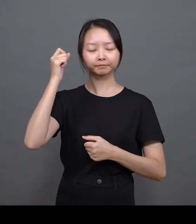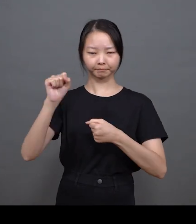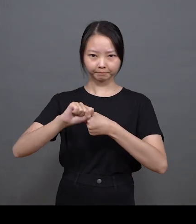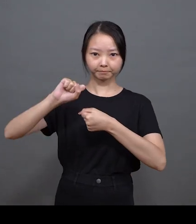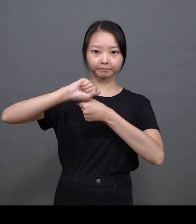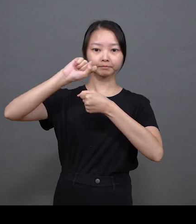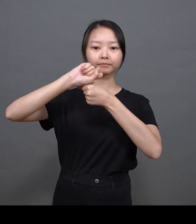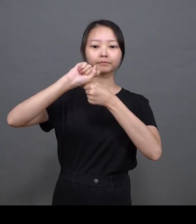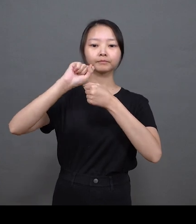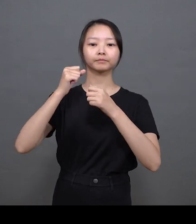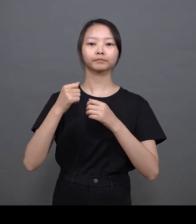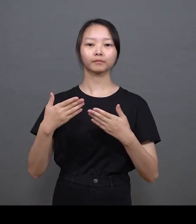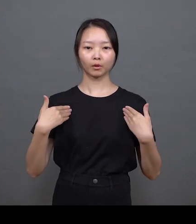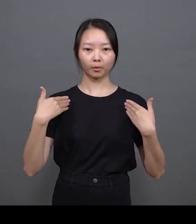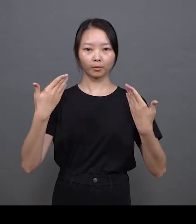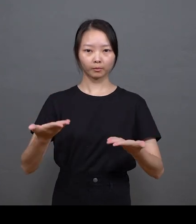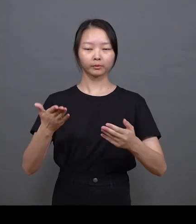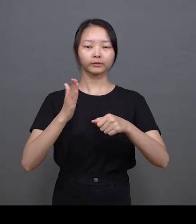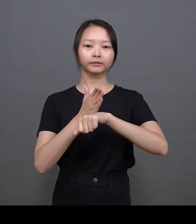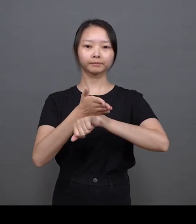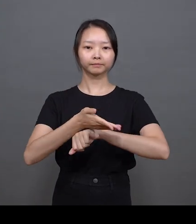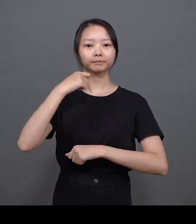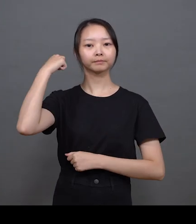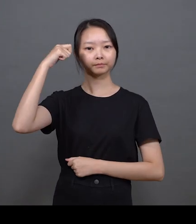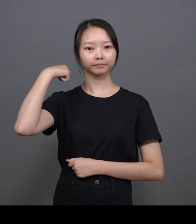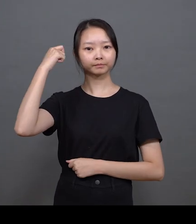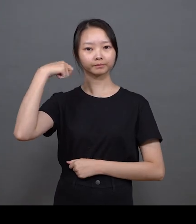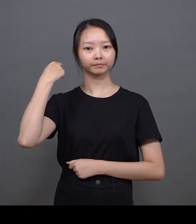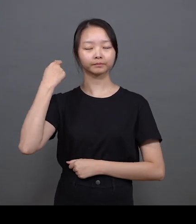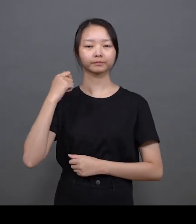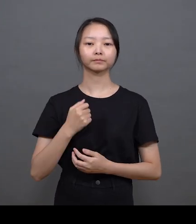increase knowledge, and contribute to society